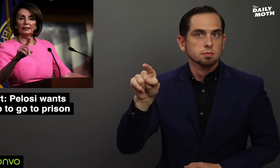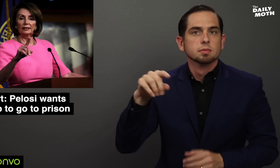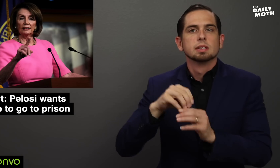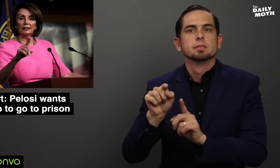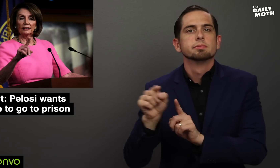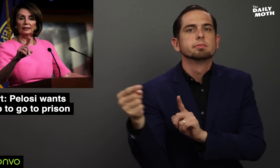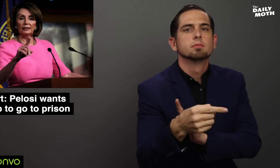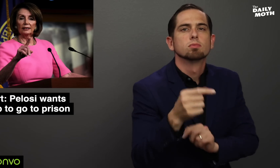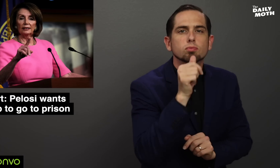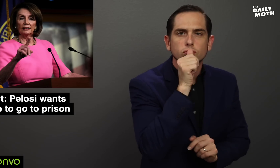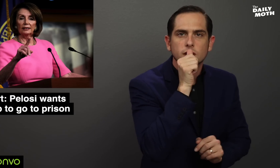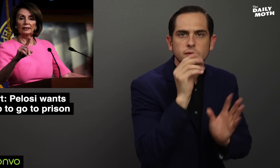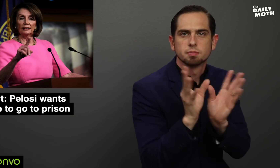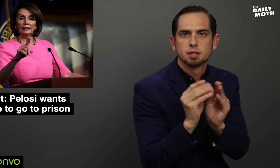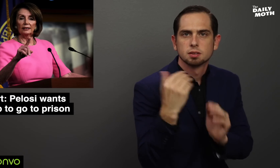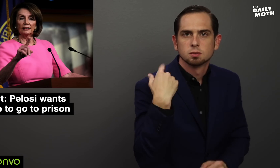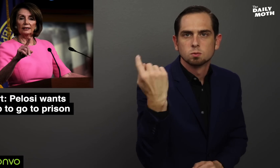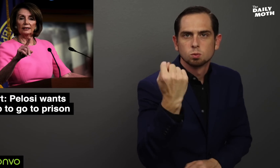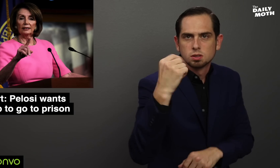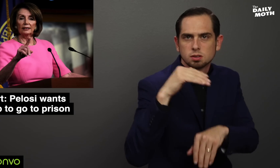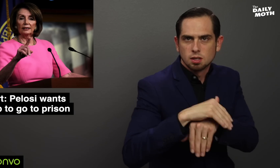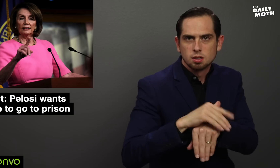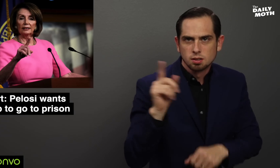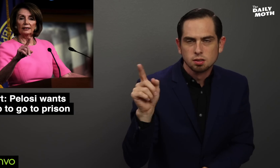in a private meeting on Tuesday night,